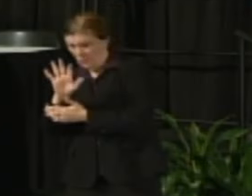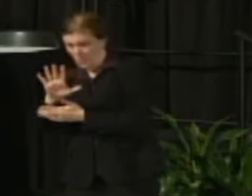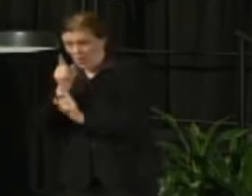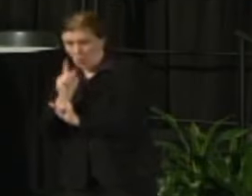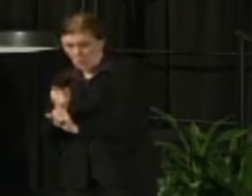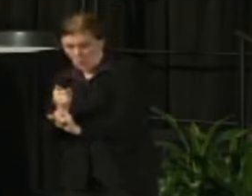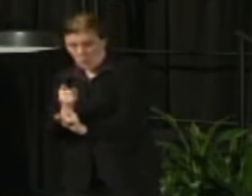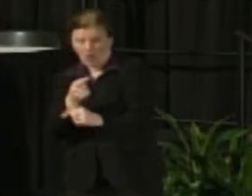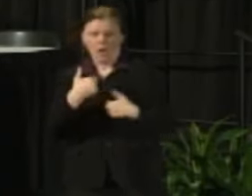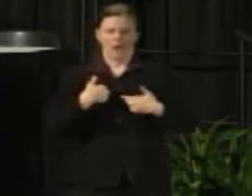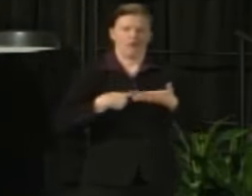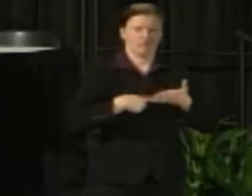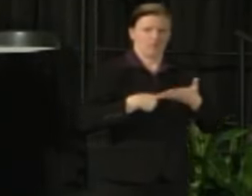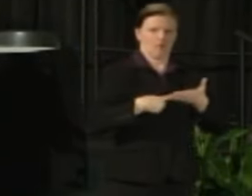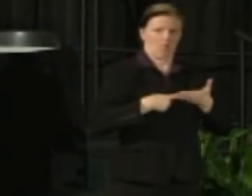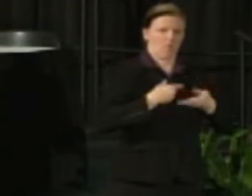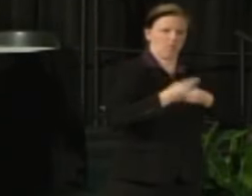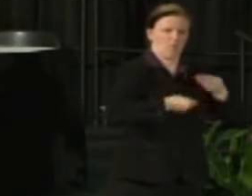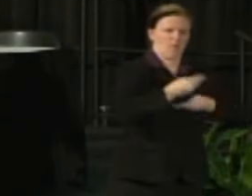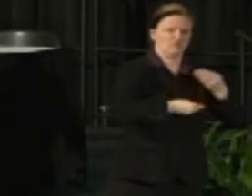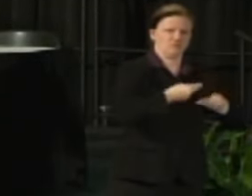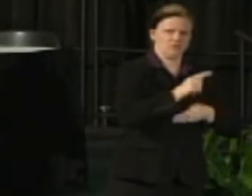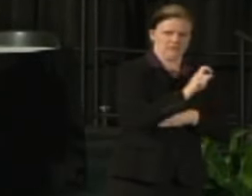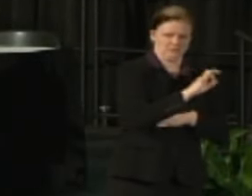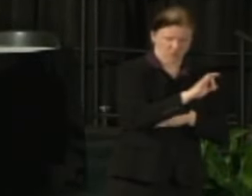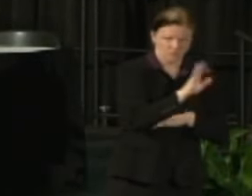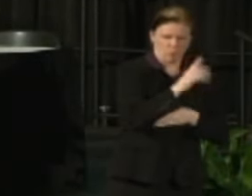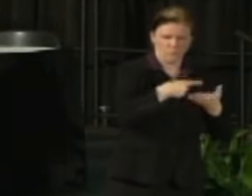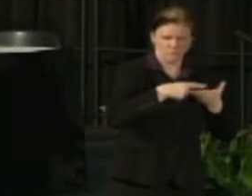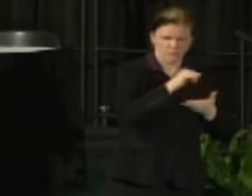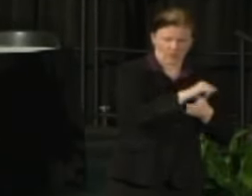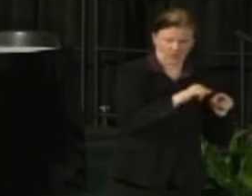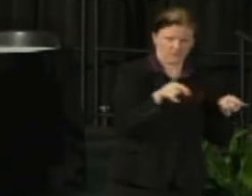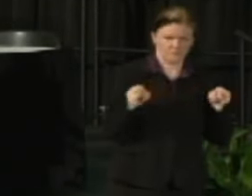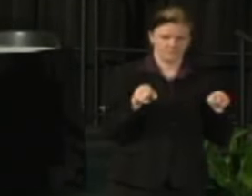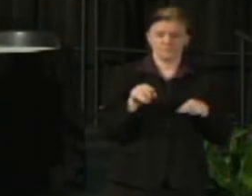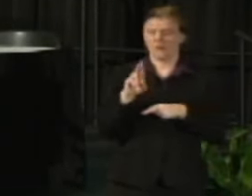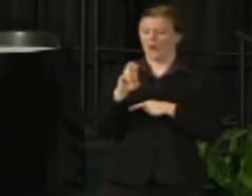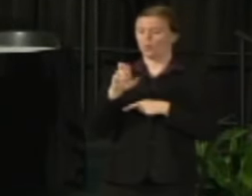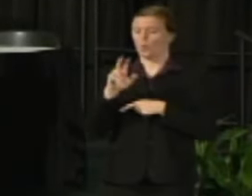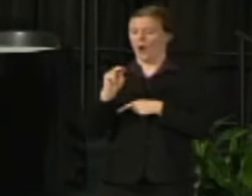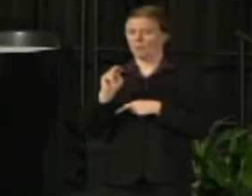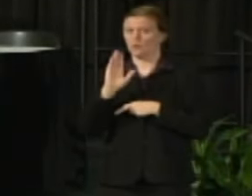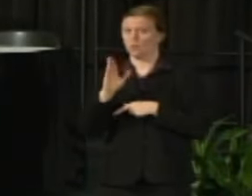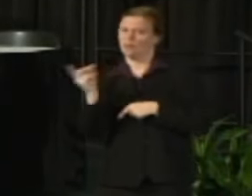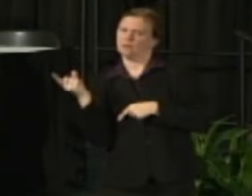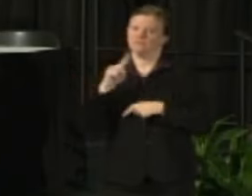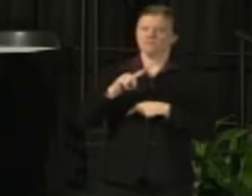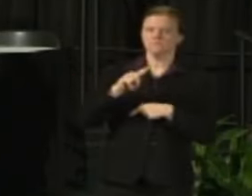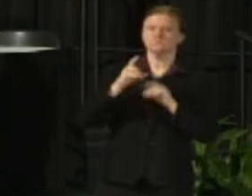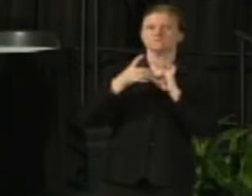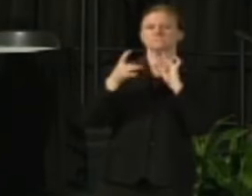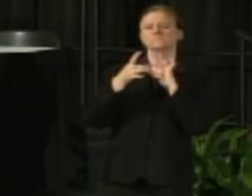I'm going to cover some of the high level issues around the Budget Task Force and then Robin during the questions and answers can provide more detail